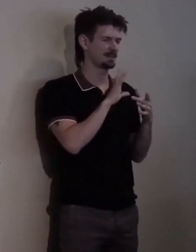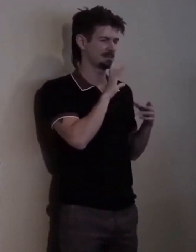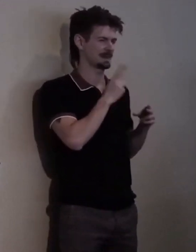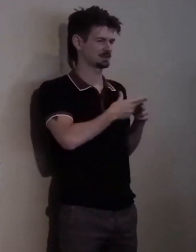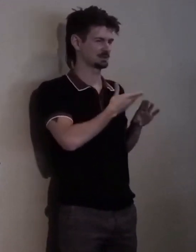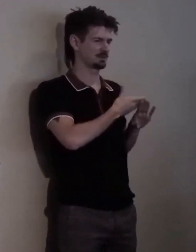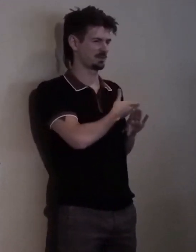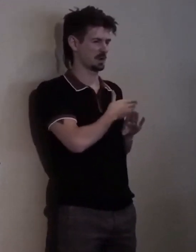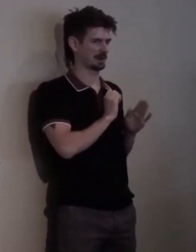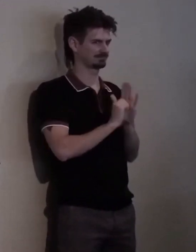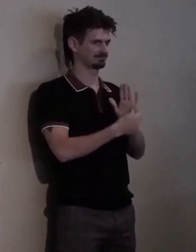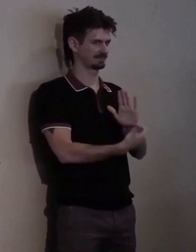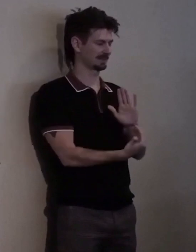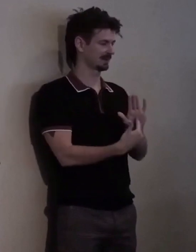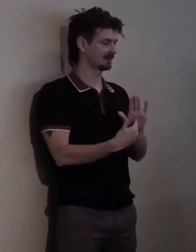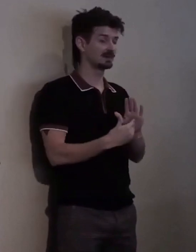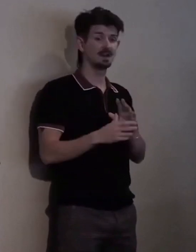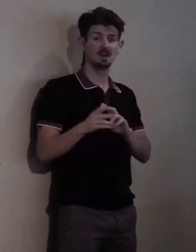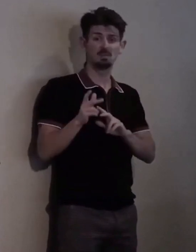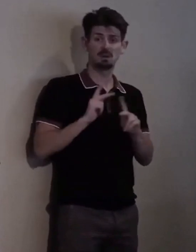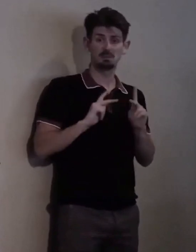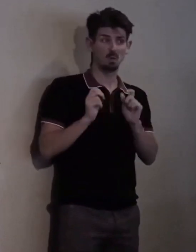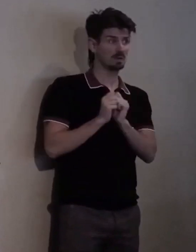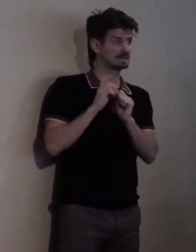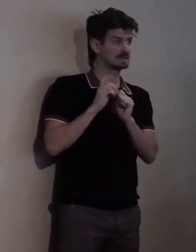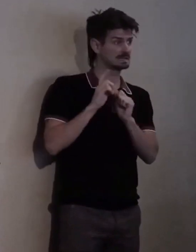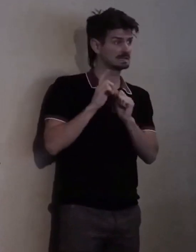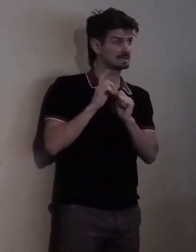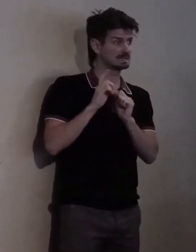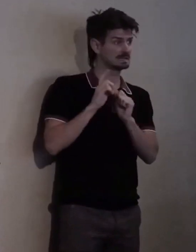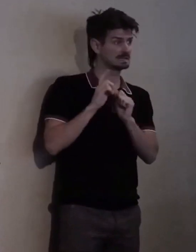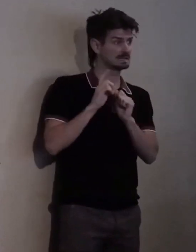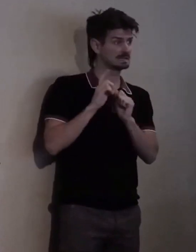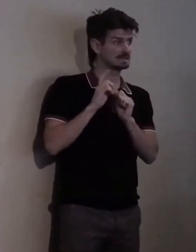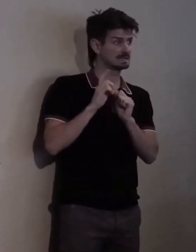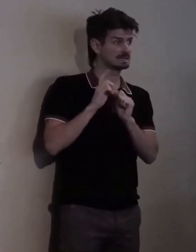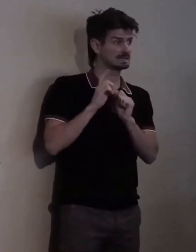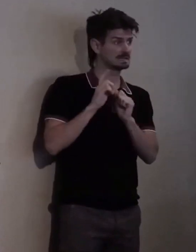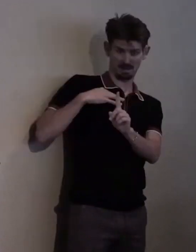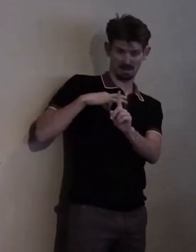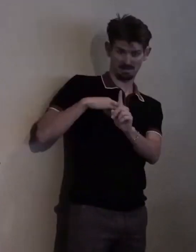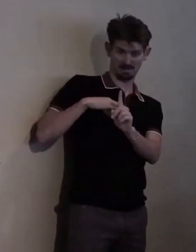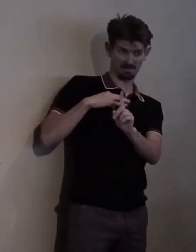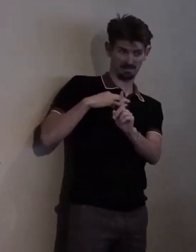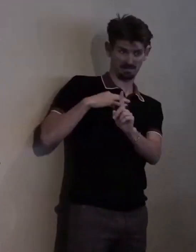not only people with disabilities benefit from accessible systems, but all people benefit from it.